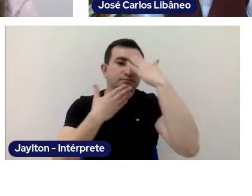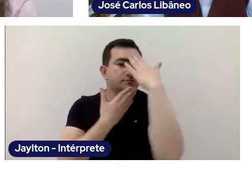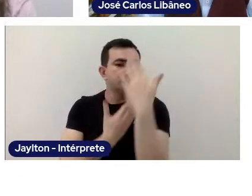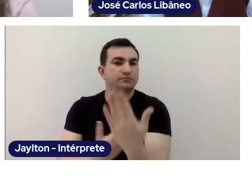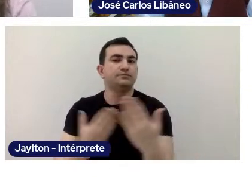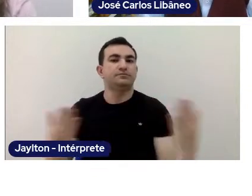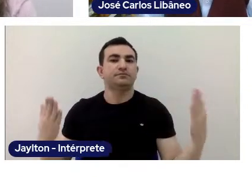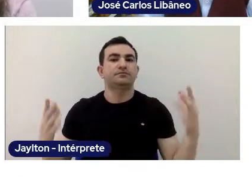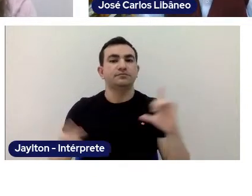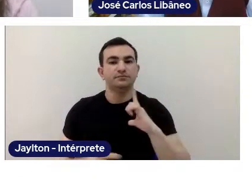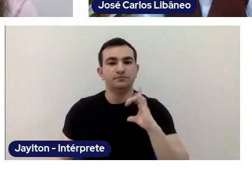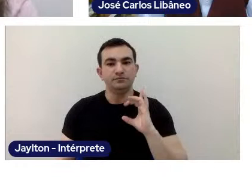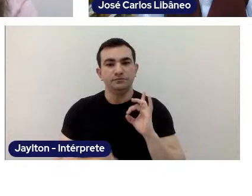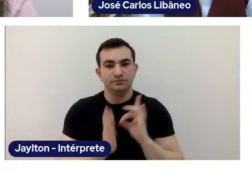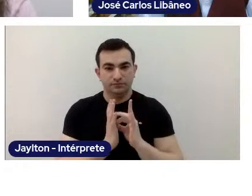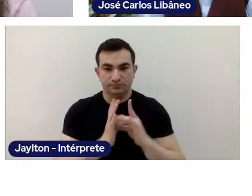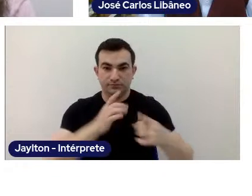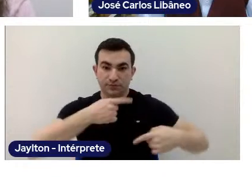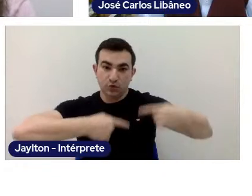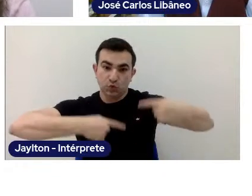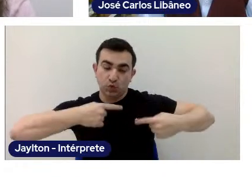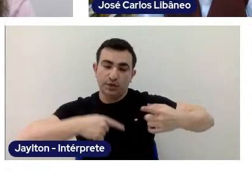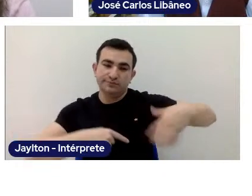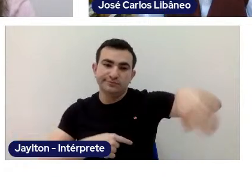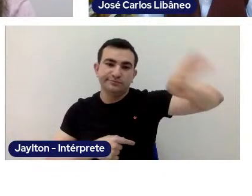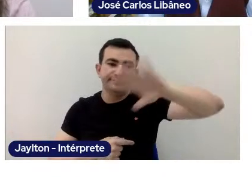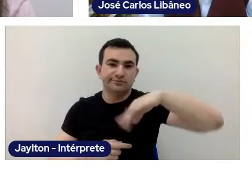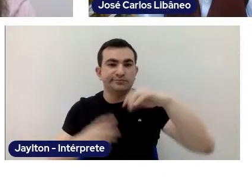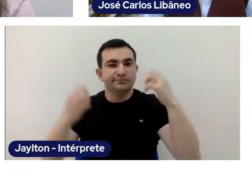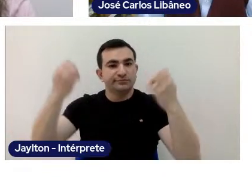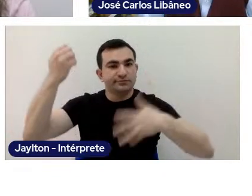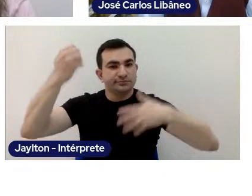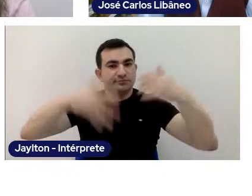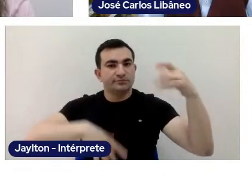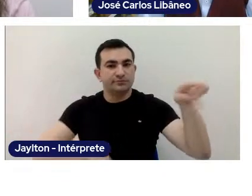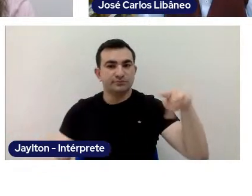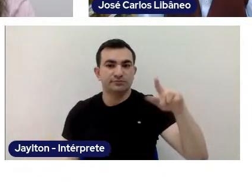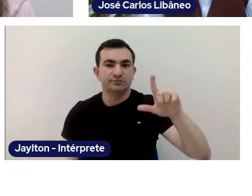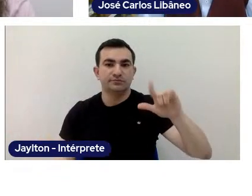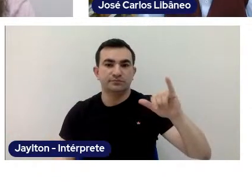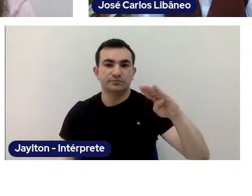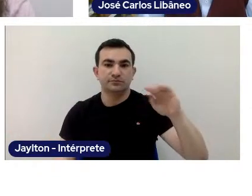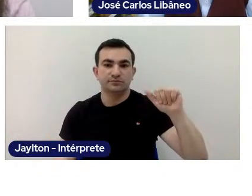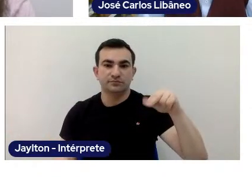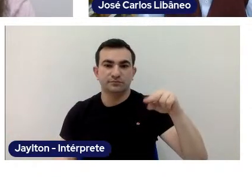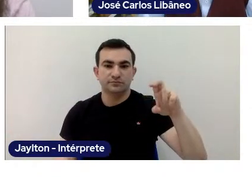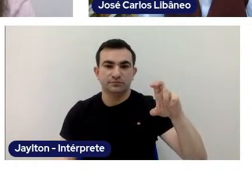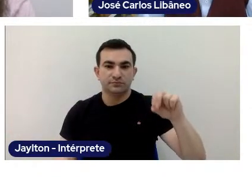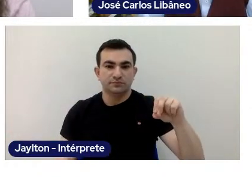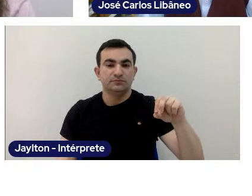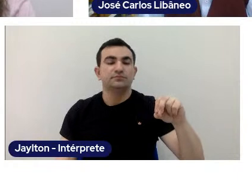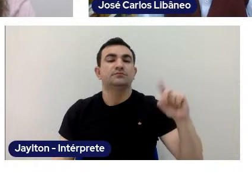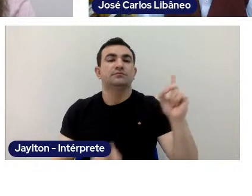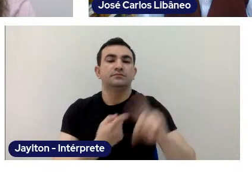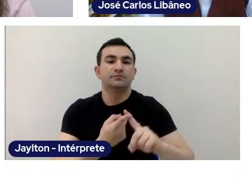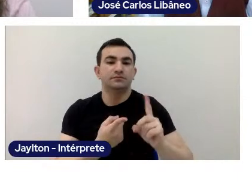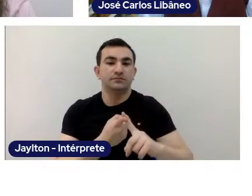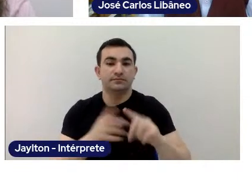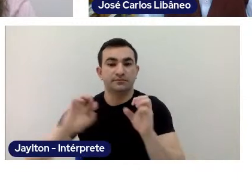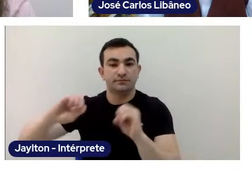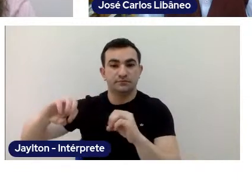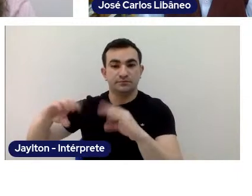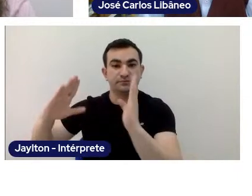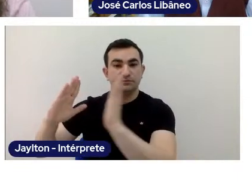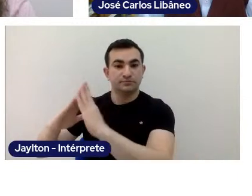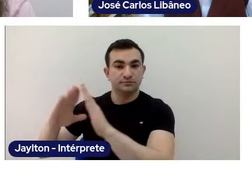And also, this discussion about homeschooling, when you said that it was not a surprise...